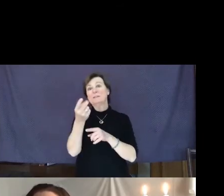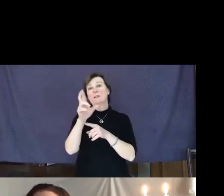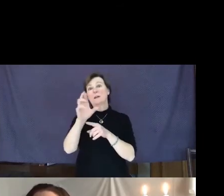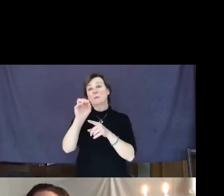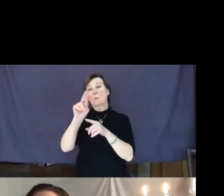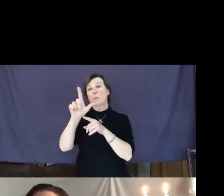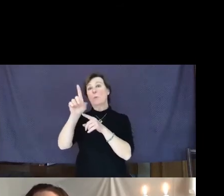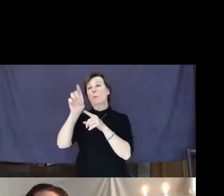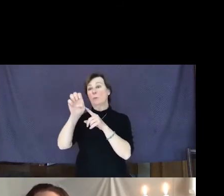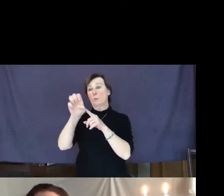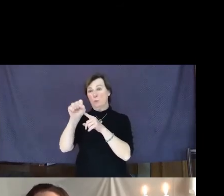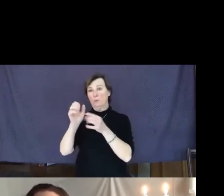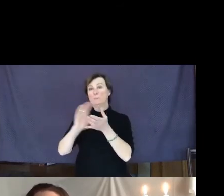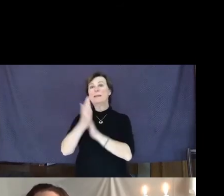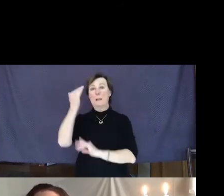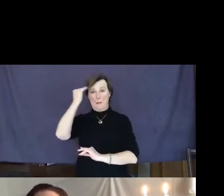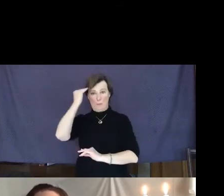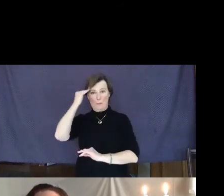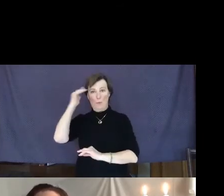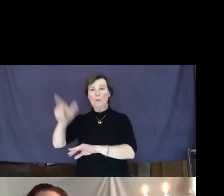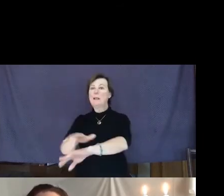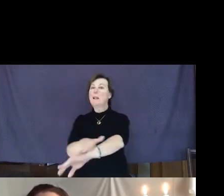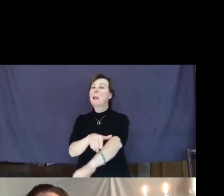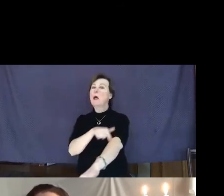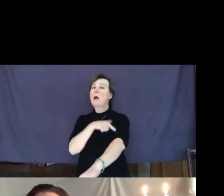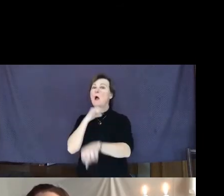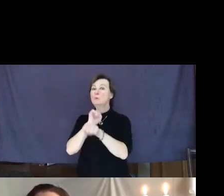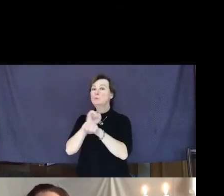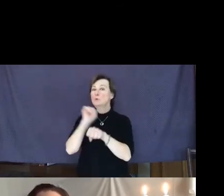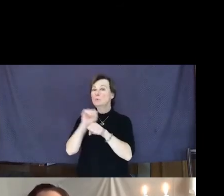his long career in social justice